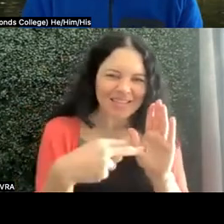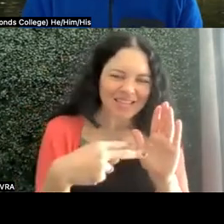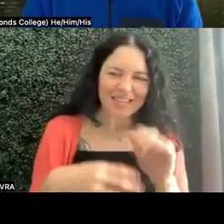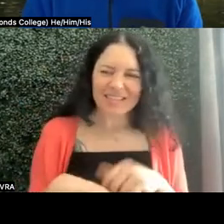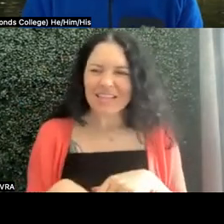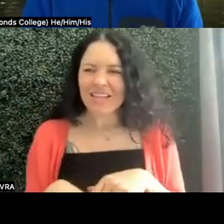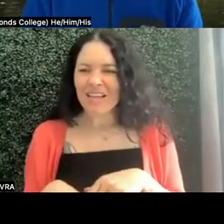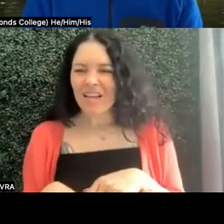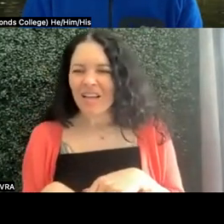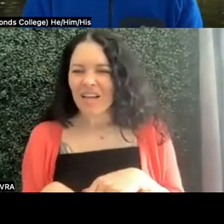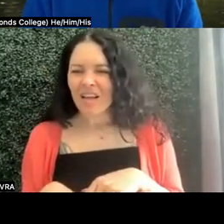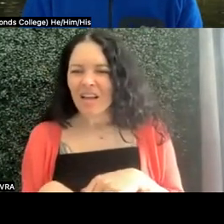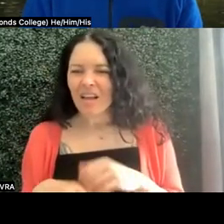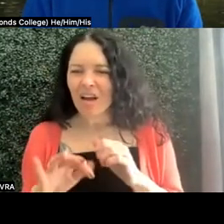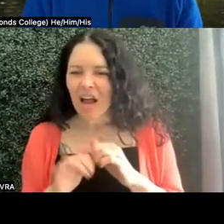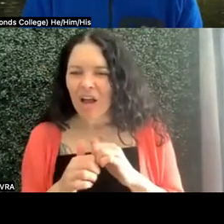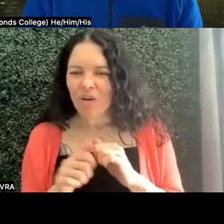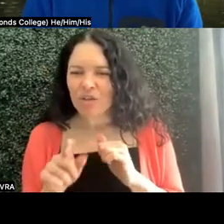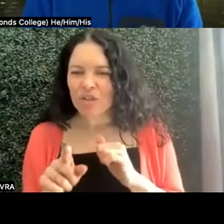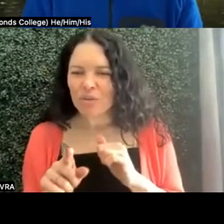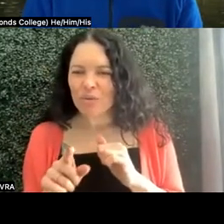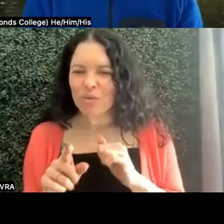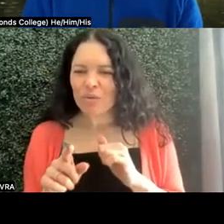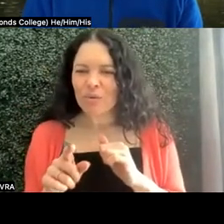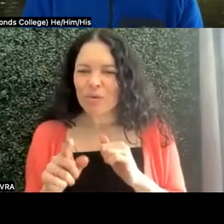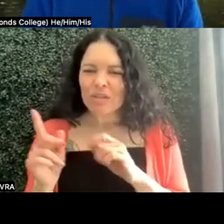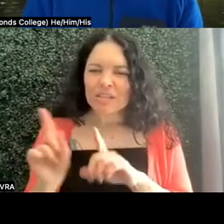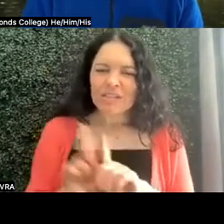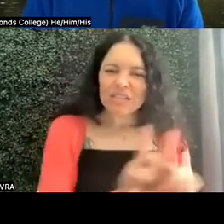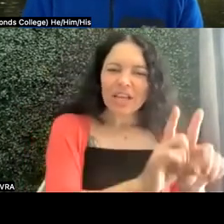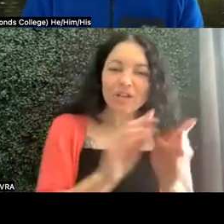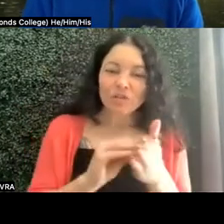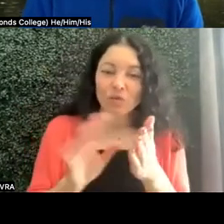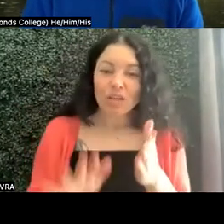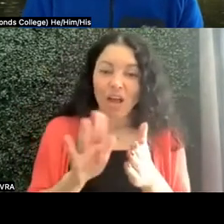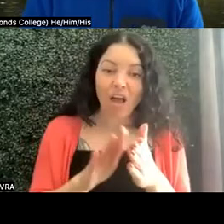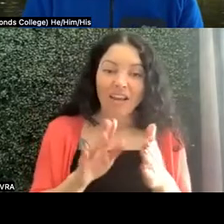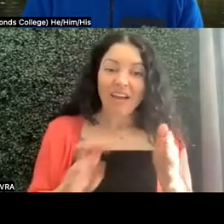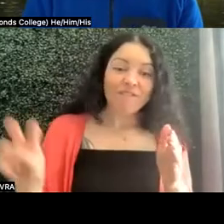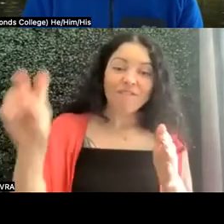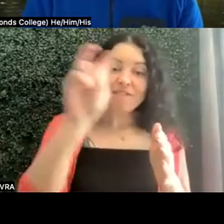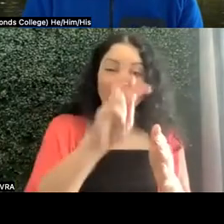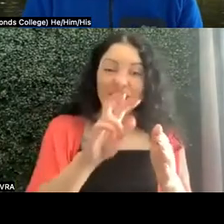Or how do you take a student on a field trip who has a physical disability, who can't